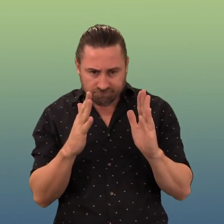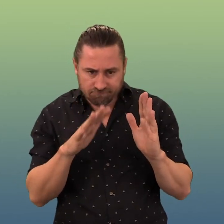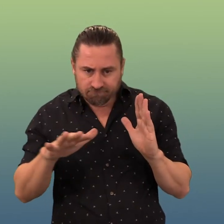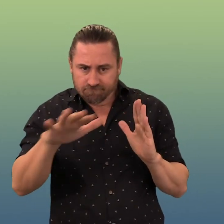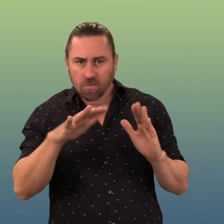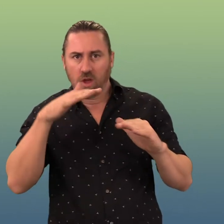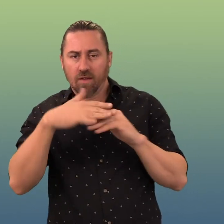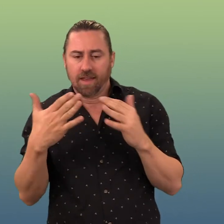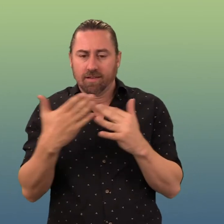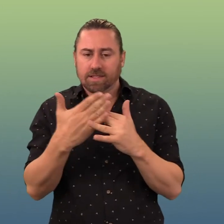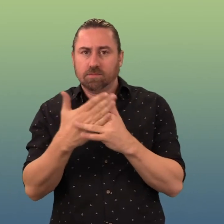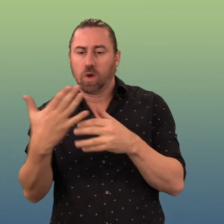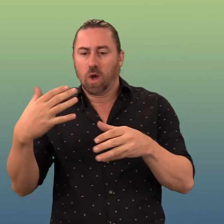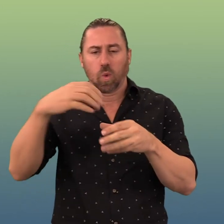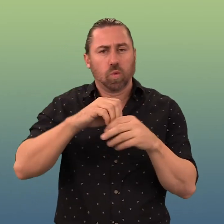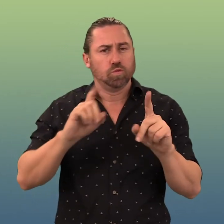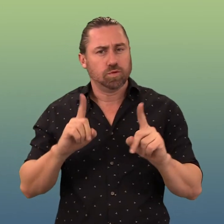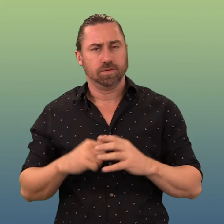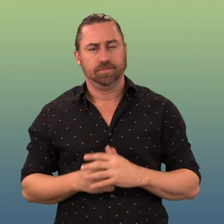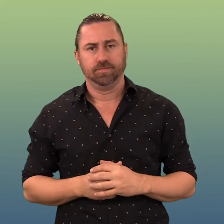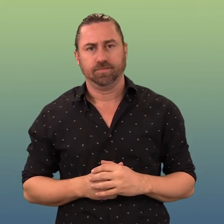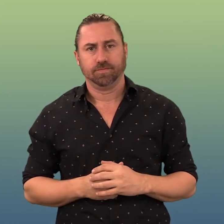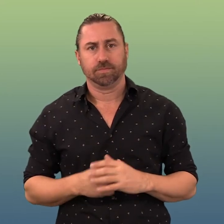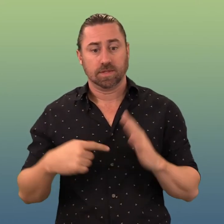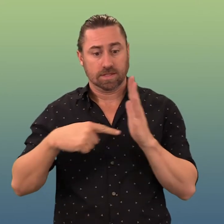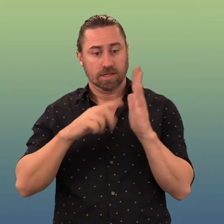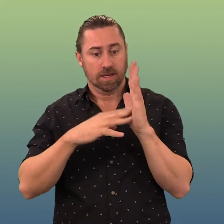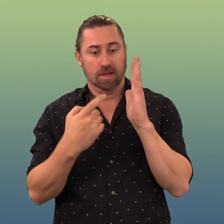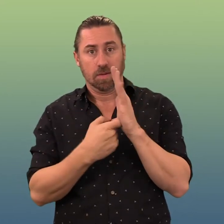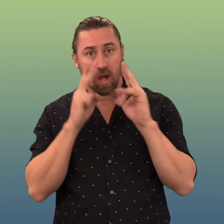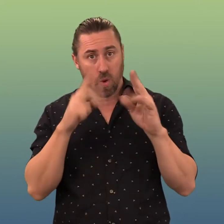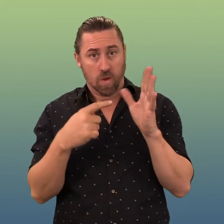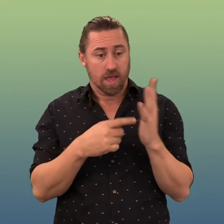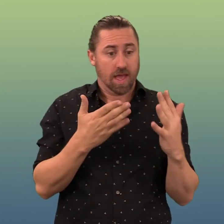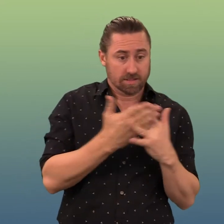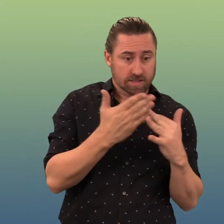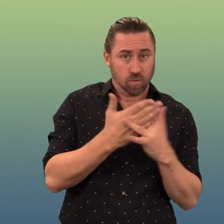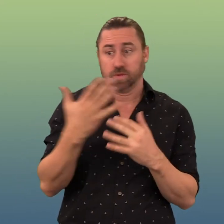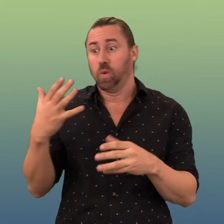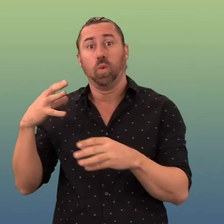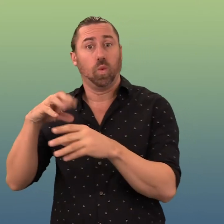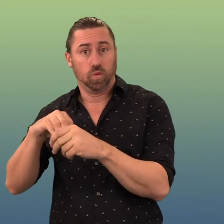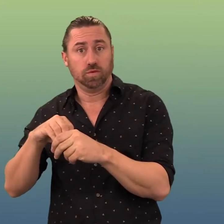and infrastructure across Queensland. TMR employees and delivery partners.